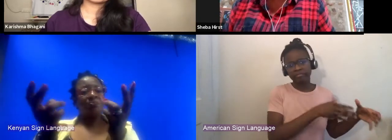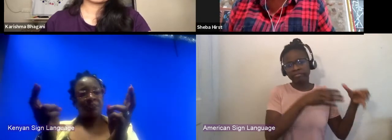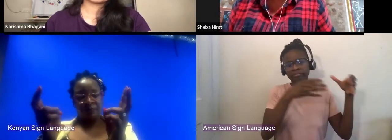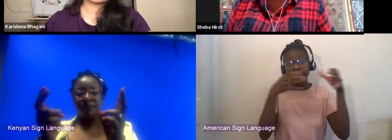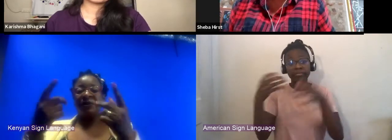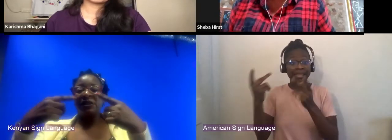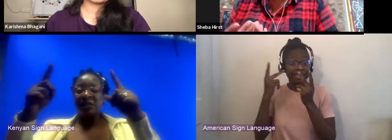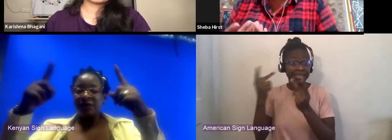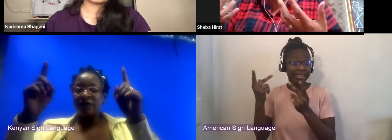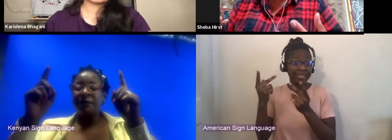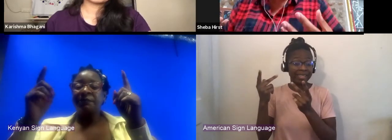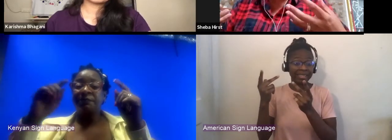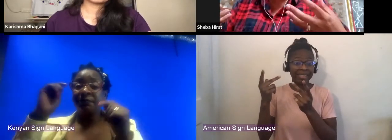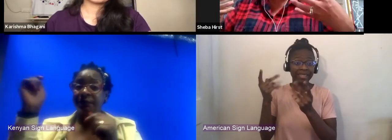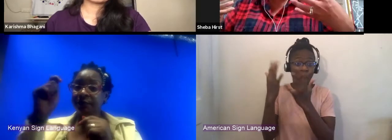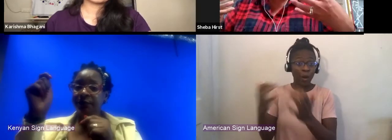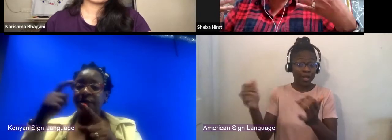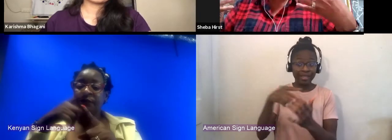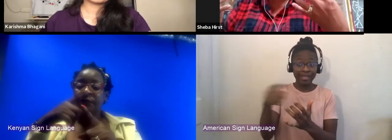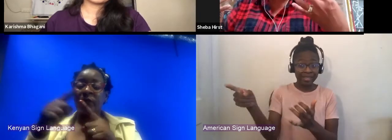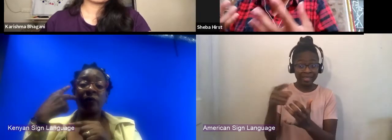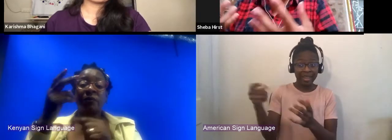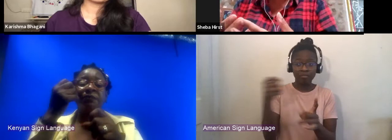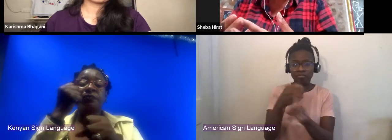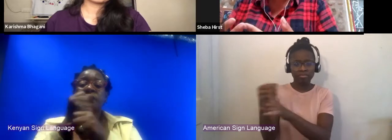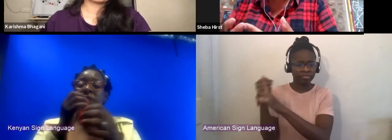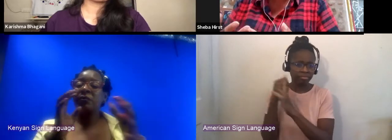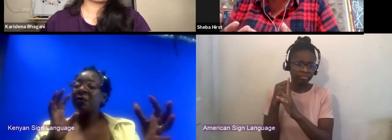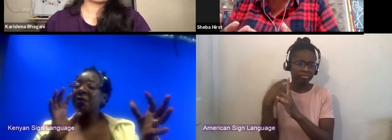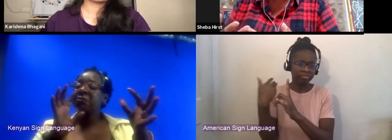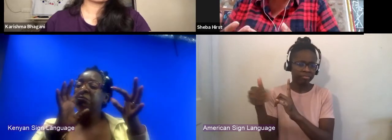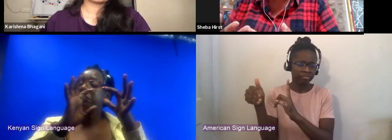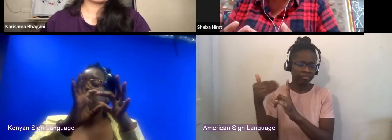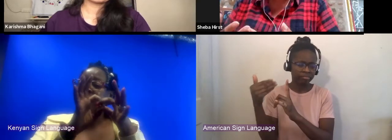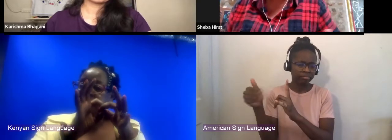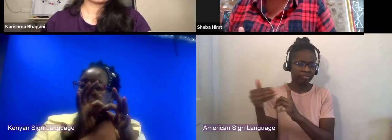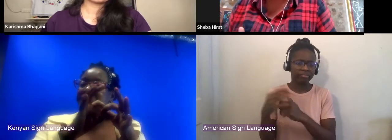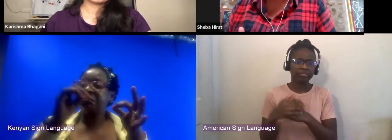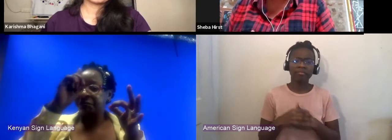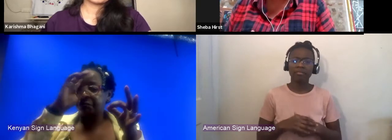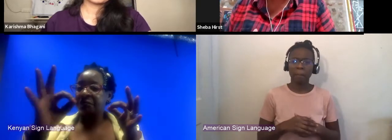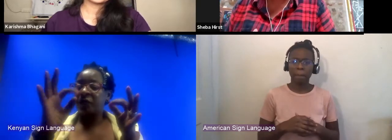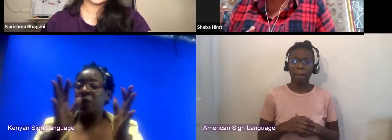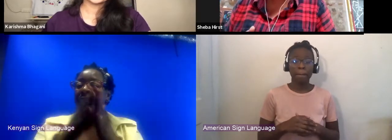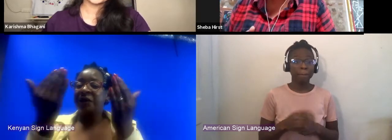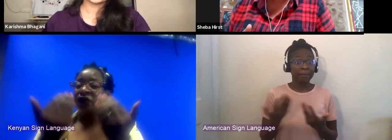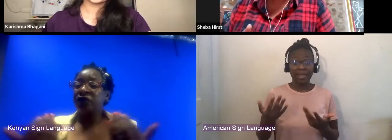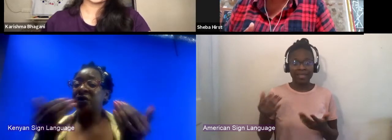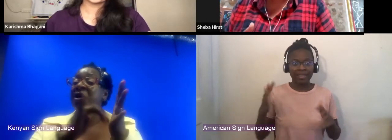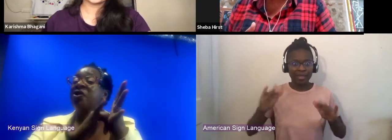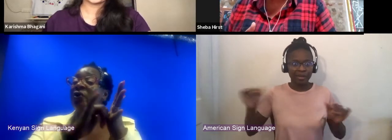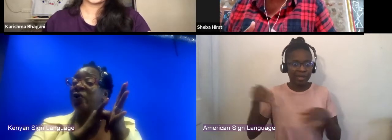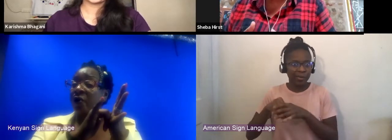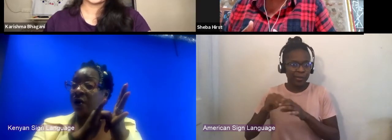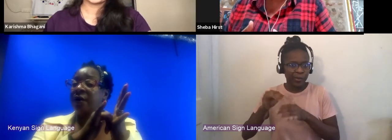but to see the work then connecting so significant with children in New York and children from